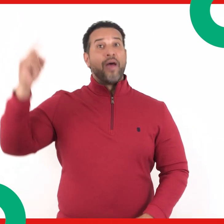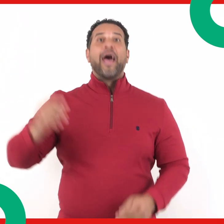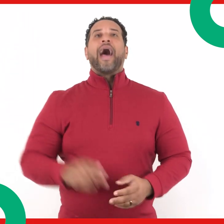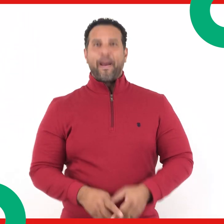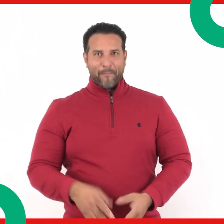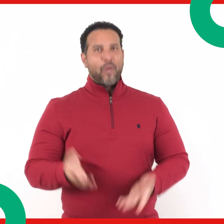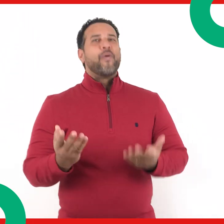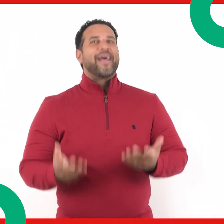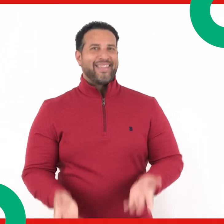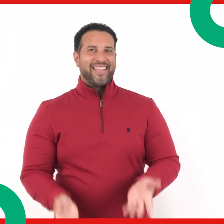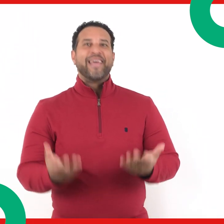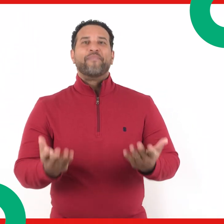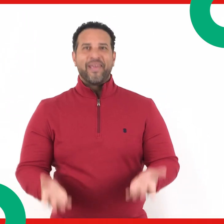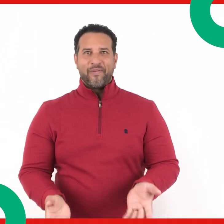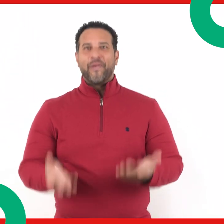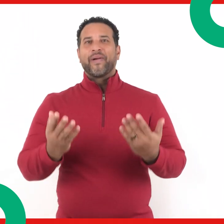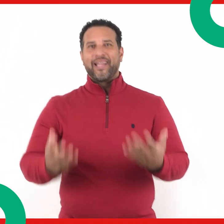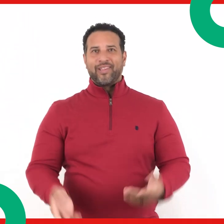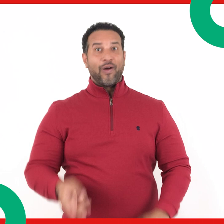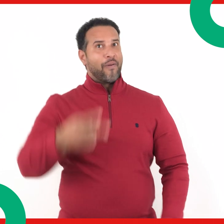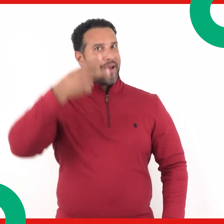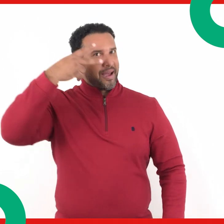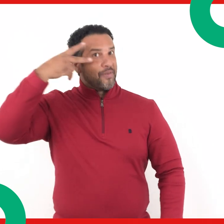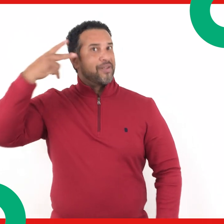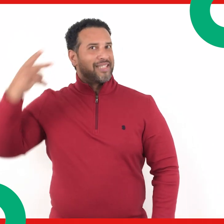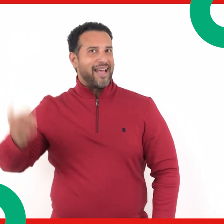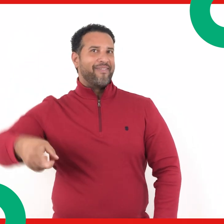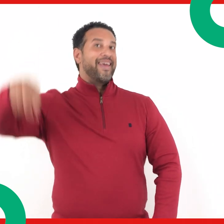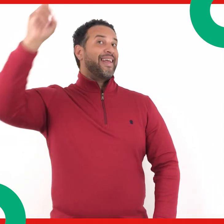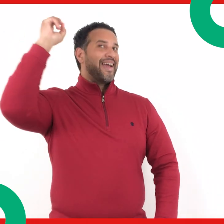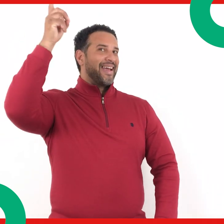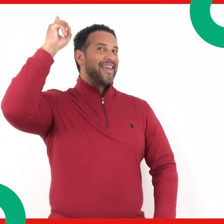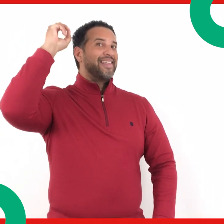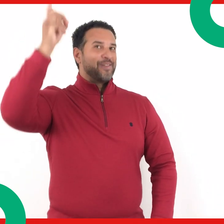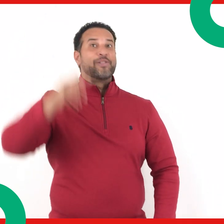Apúrate, mi burrito, vamos a ver a Jesús.